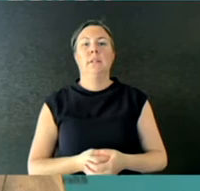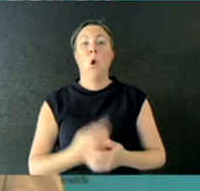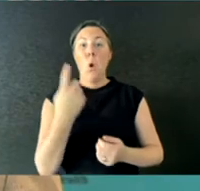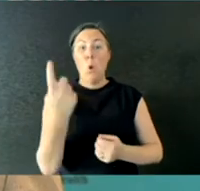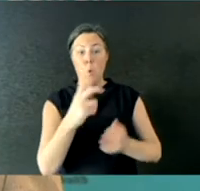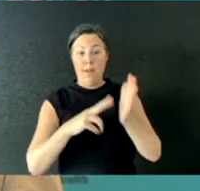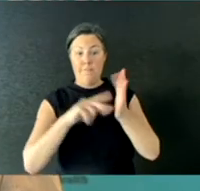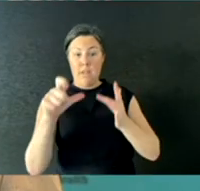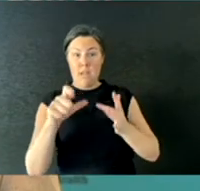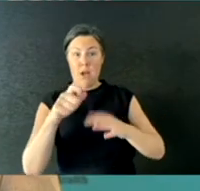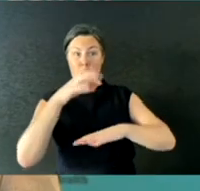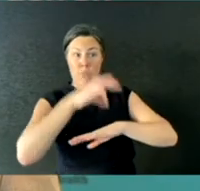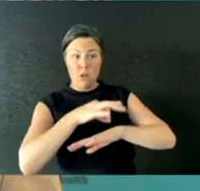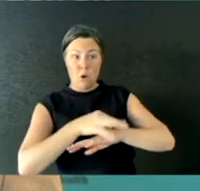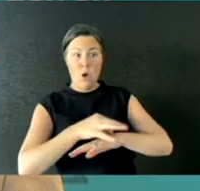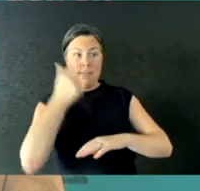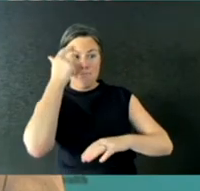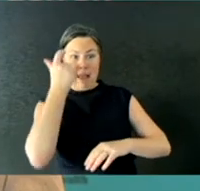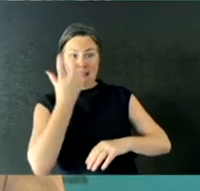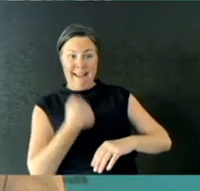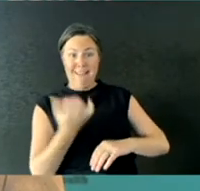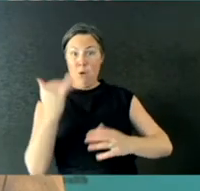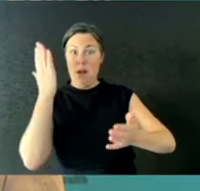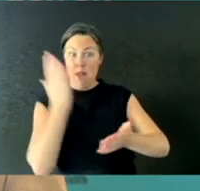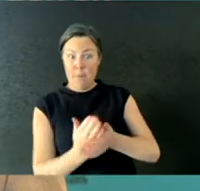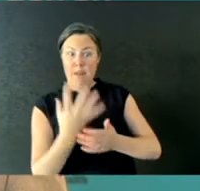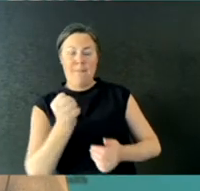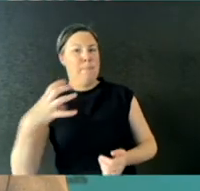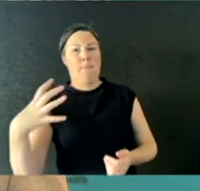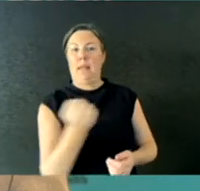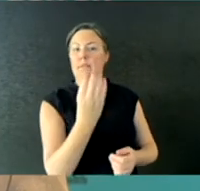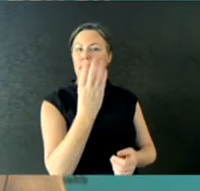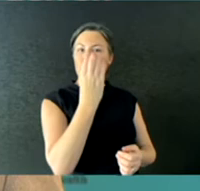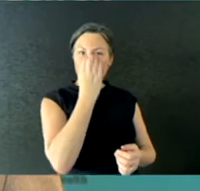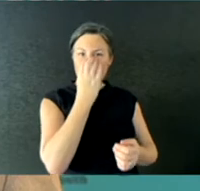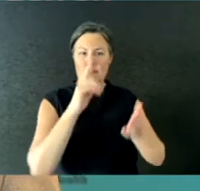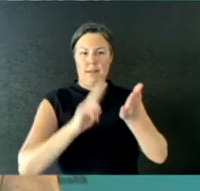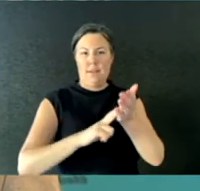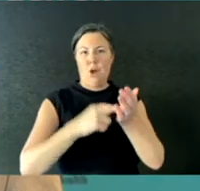That has always been the minimum national standard. A fit test is different.